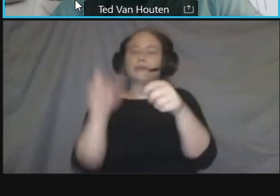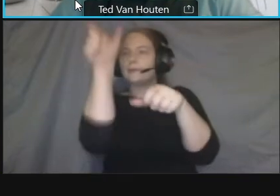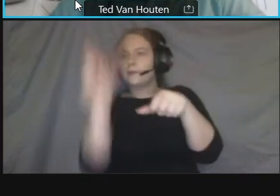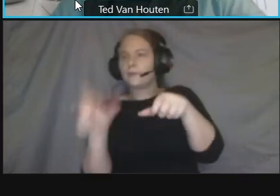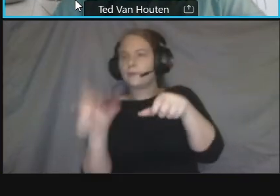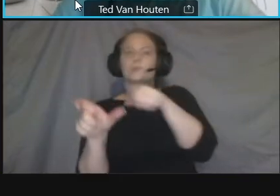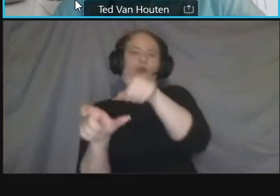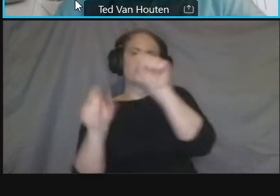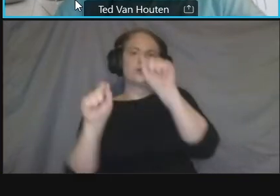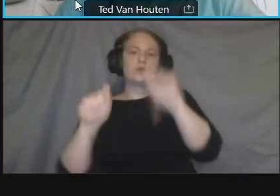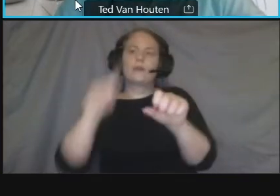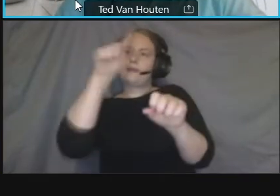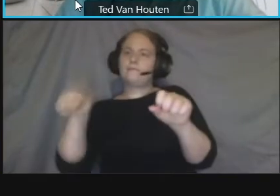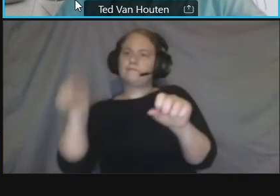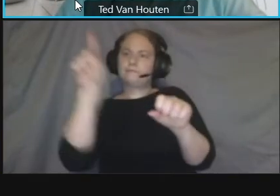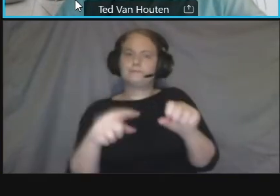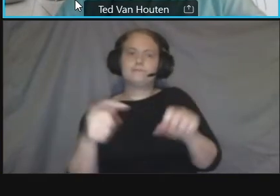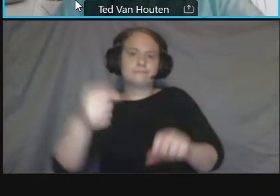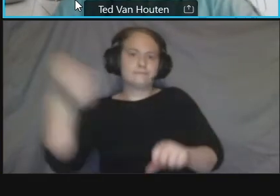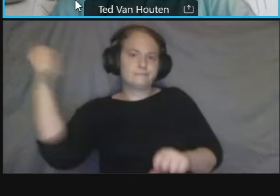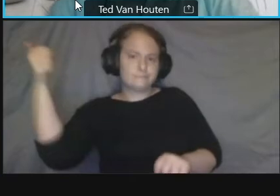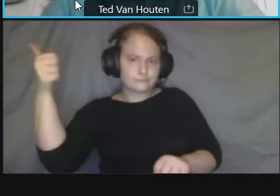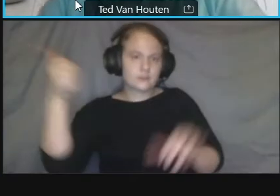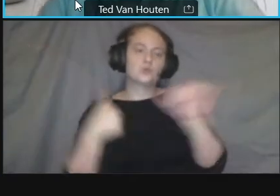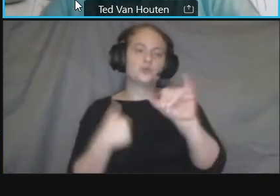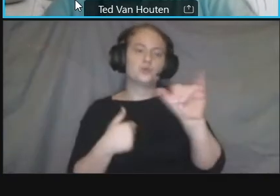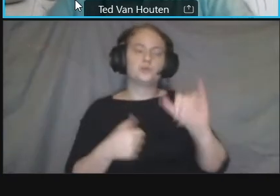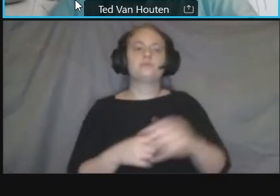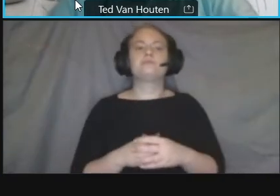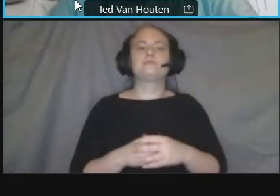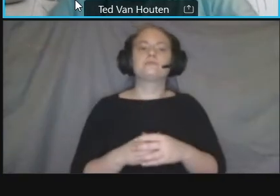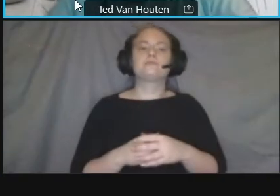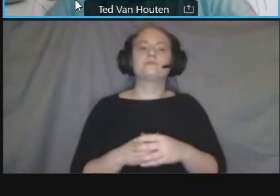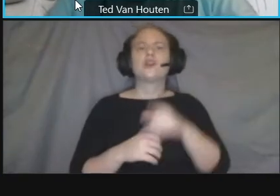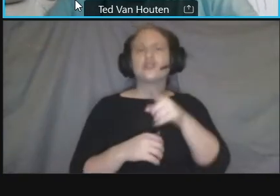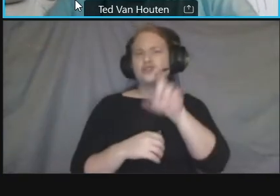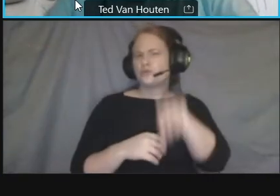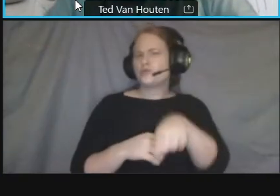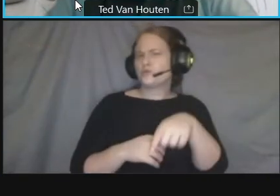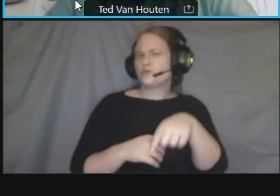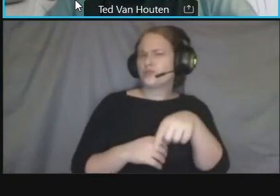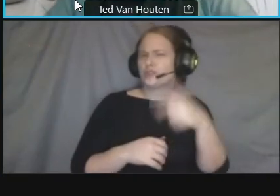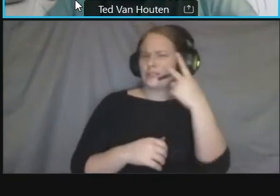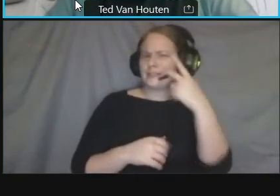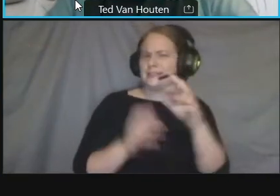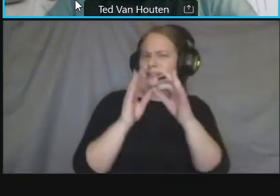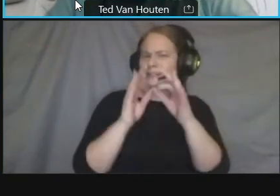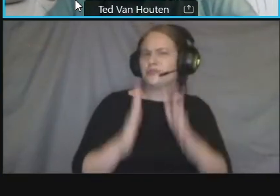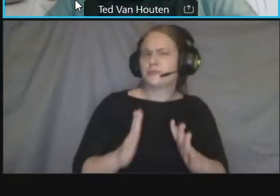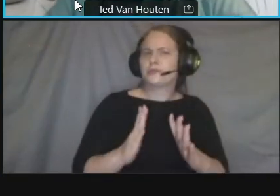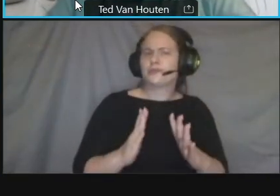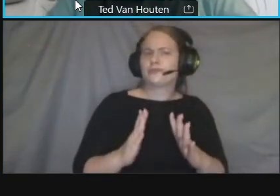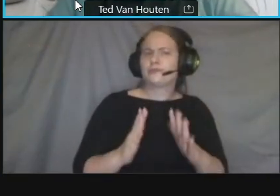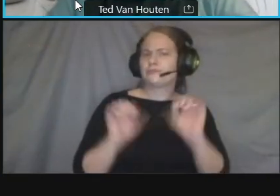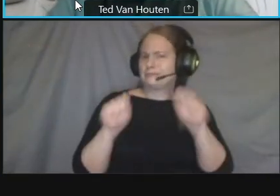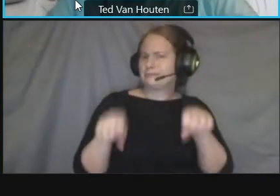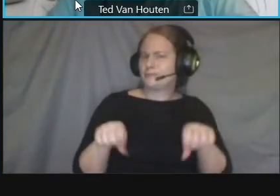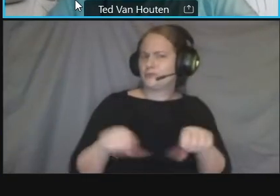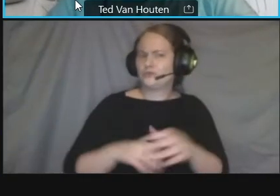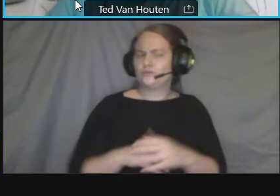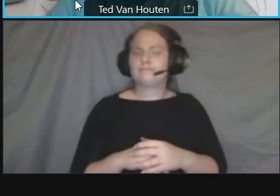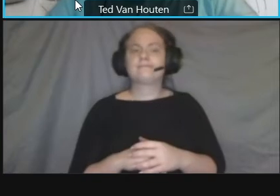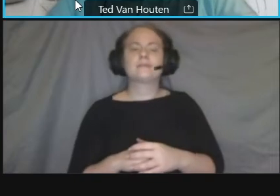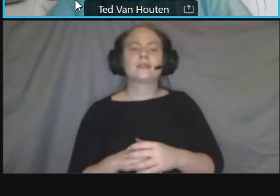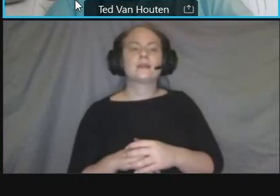be able to to to get to them if you need them um so quick introduction for the project uh again my